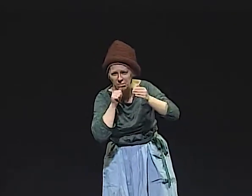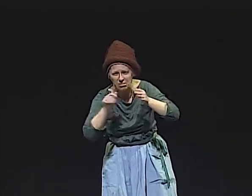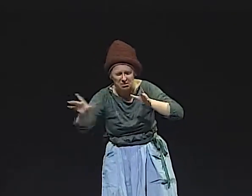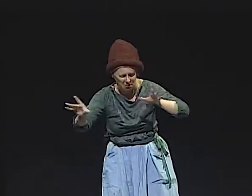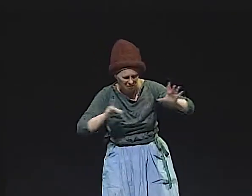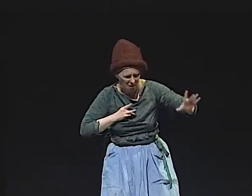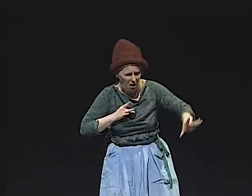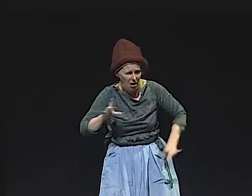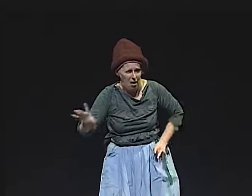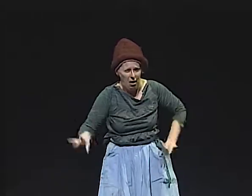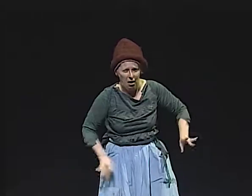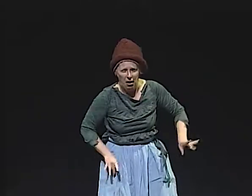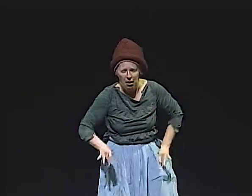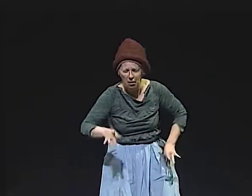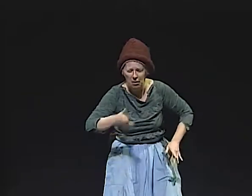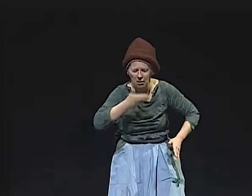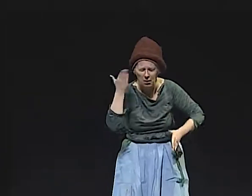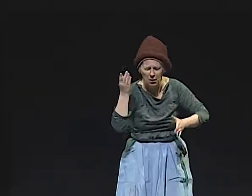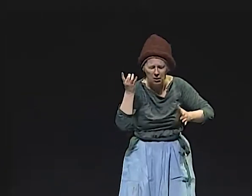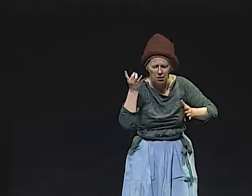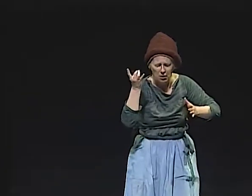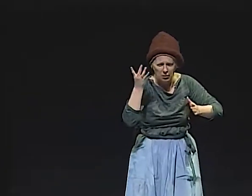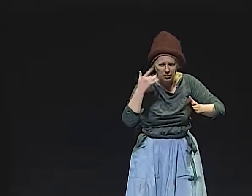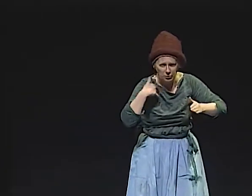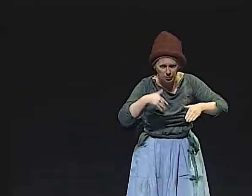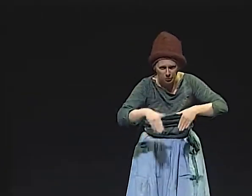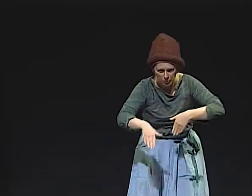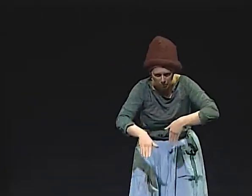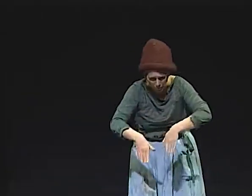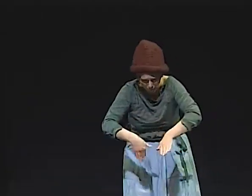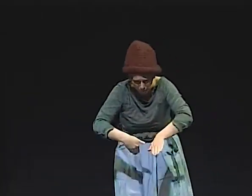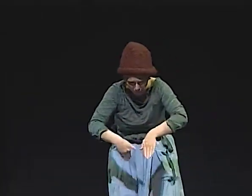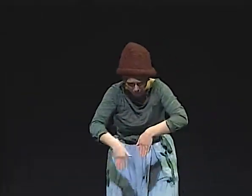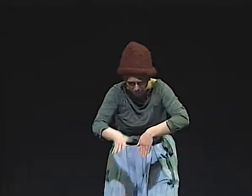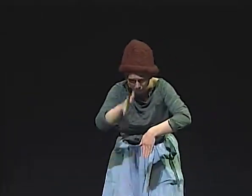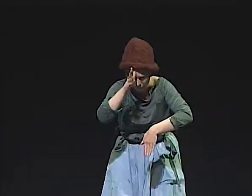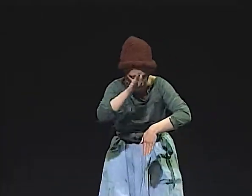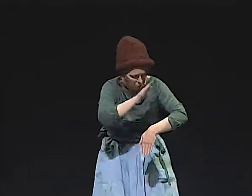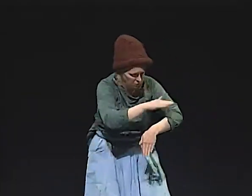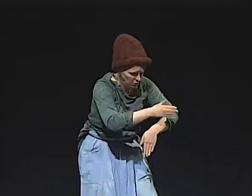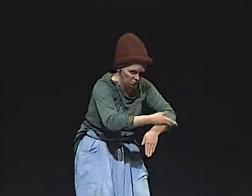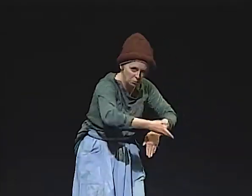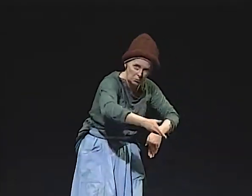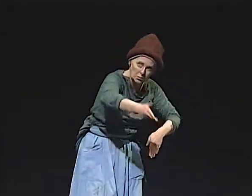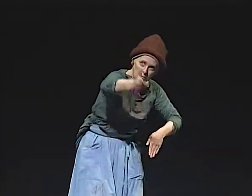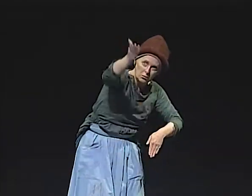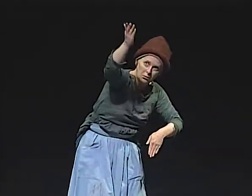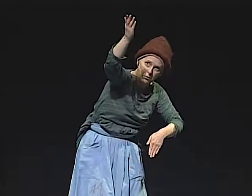WE MADE OUR WAY THROUGH AND THE SOOT AND THE SMELL STUCK TO OUR CLOTHES AND OUR SKIN.